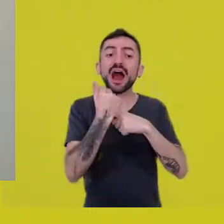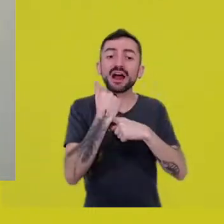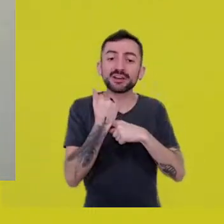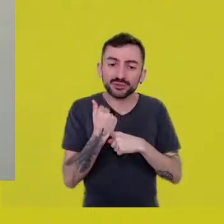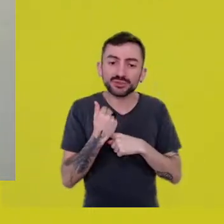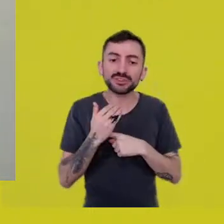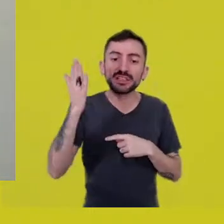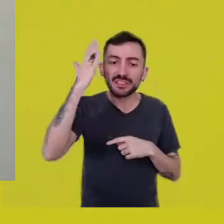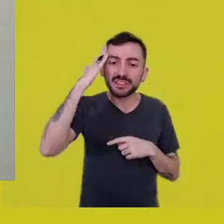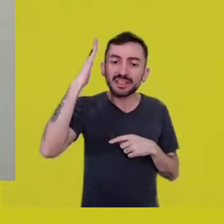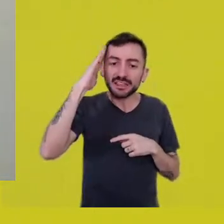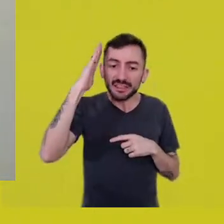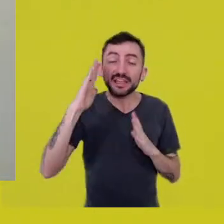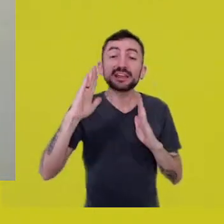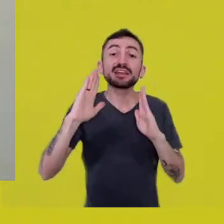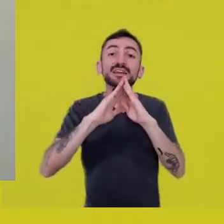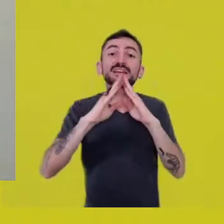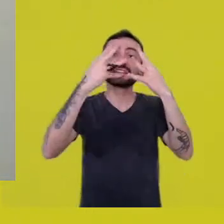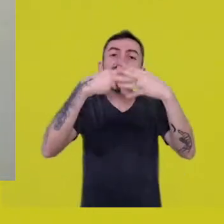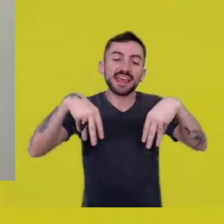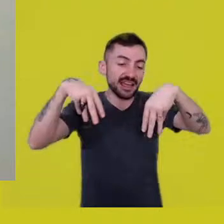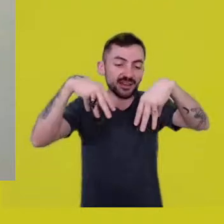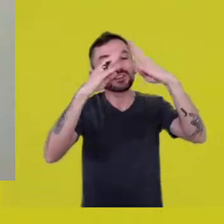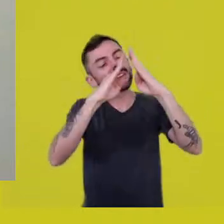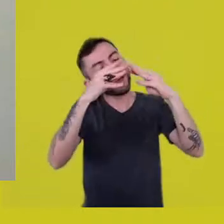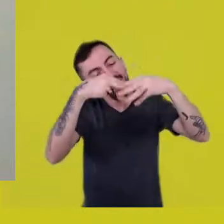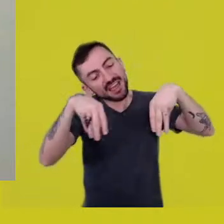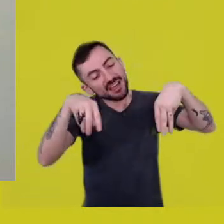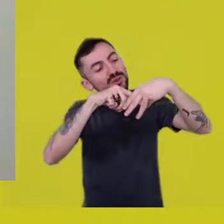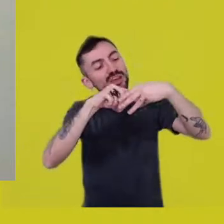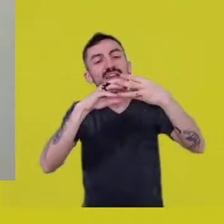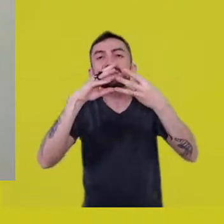it opens transcendental yards, yards within us,